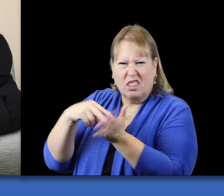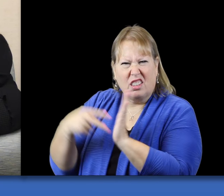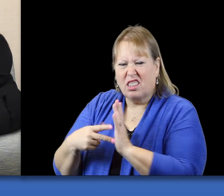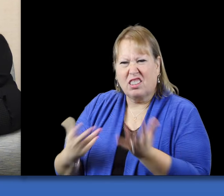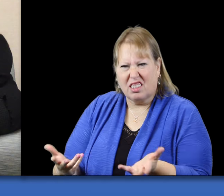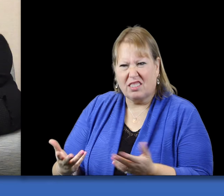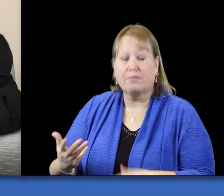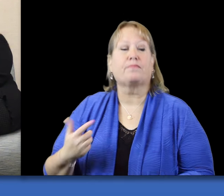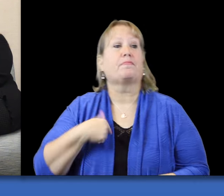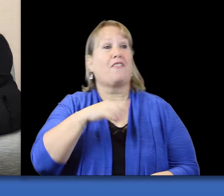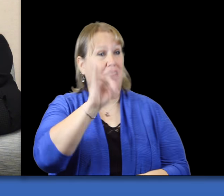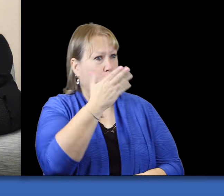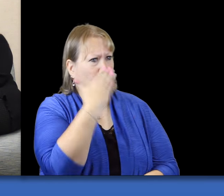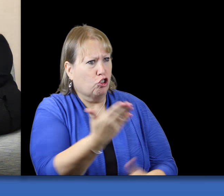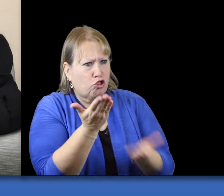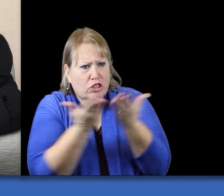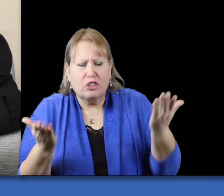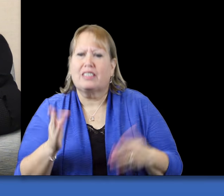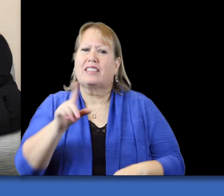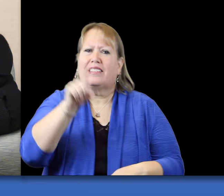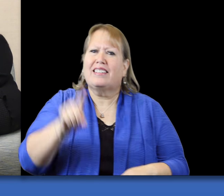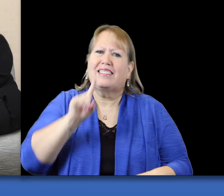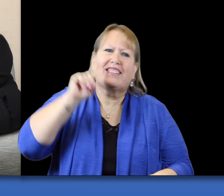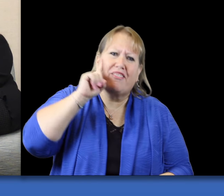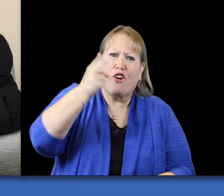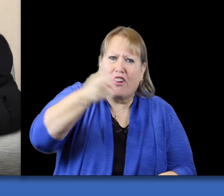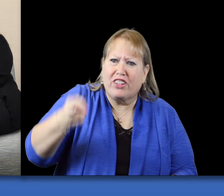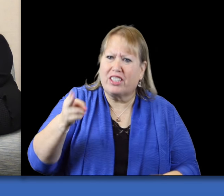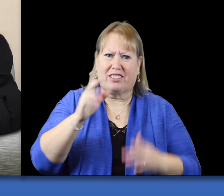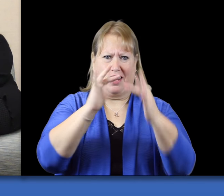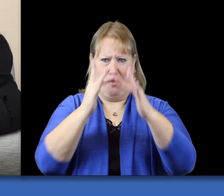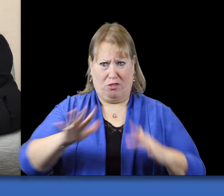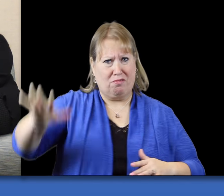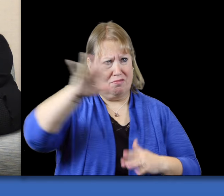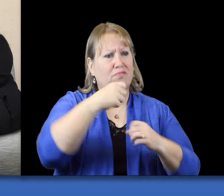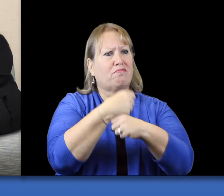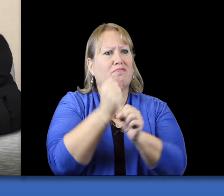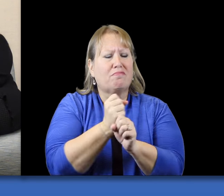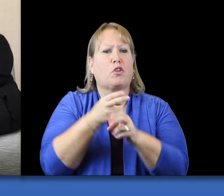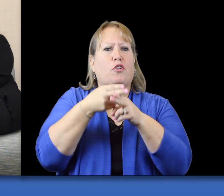I came across this great resource that the Texas Deaf and Hard of Hearing network has created called "Learning Bites."